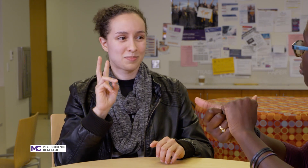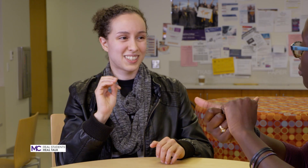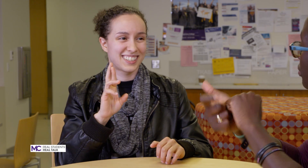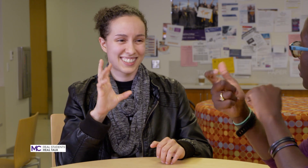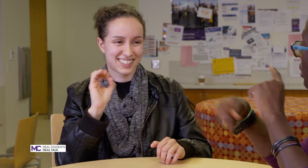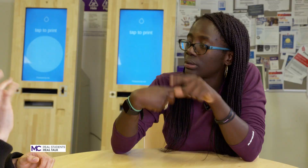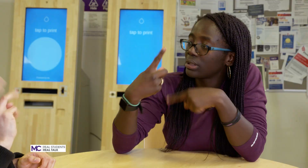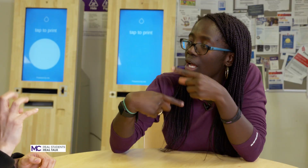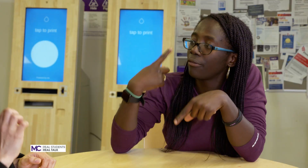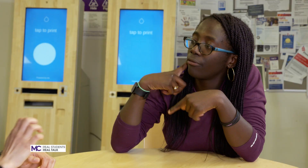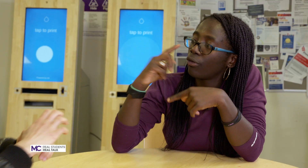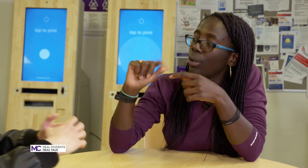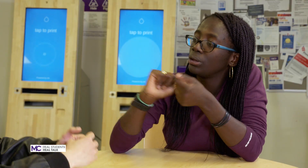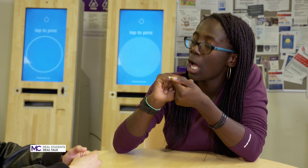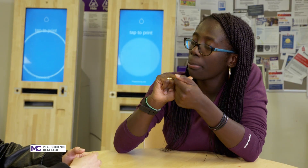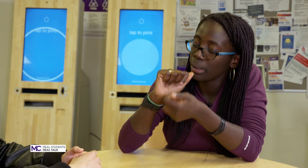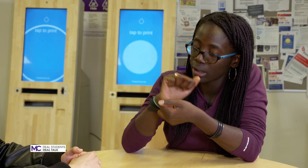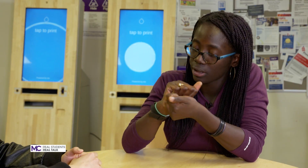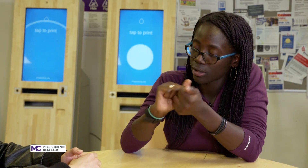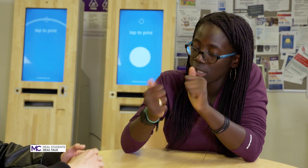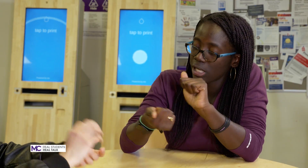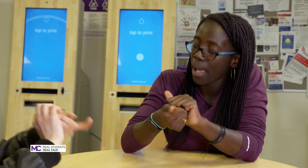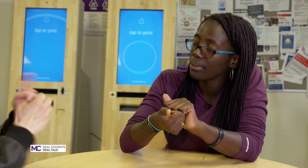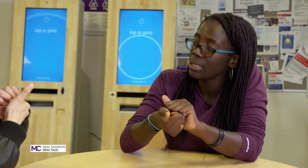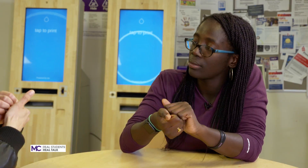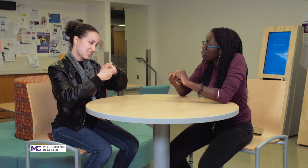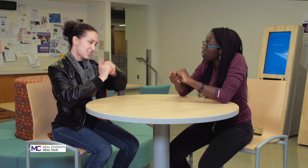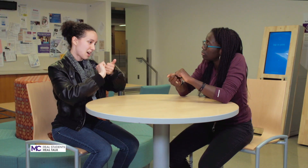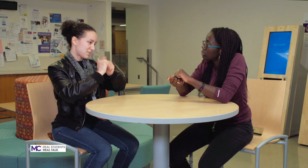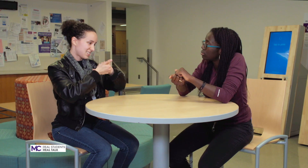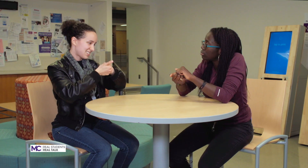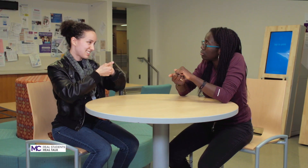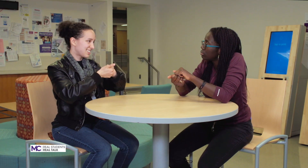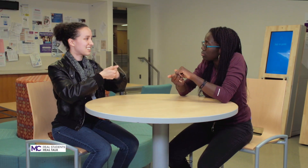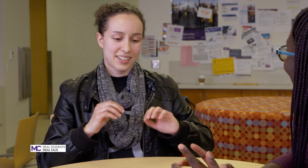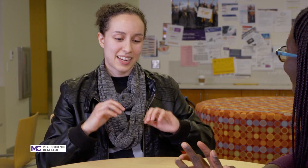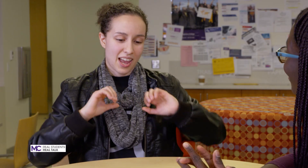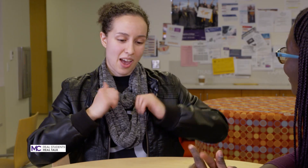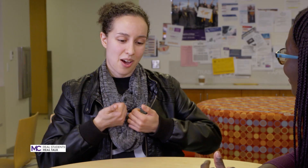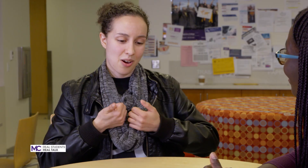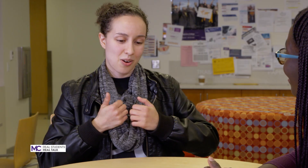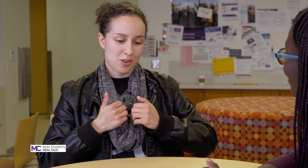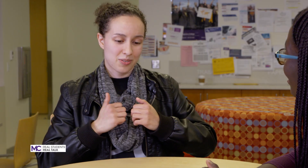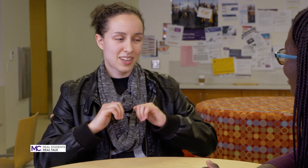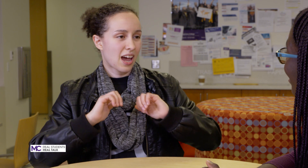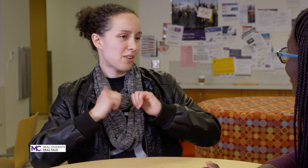time for adaptive adaptive hmm how how